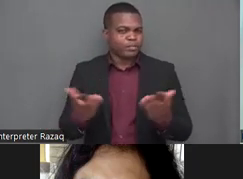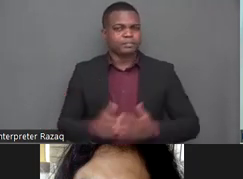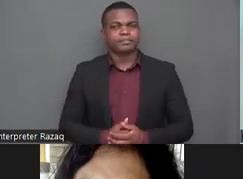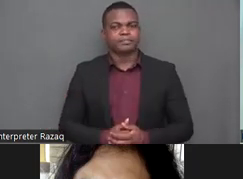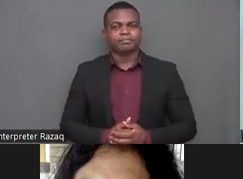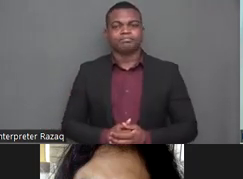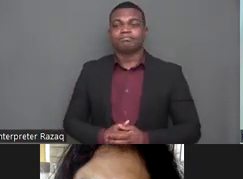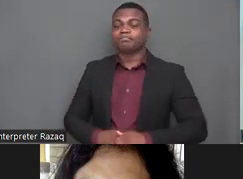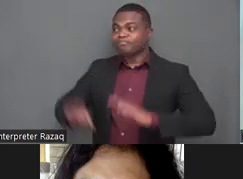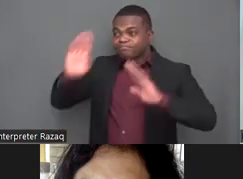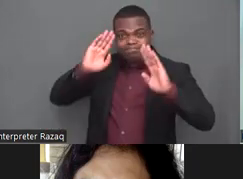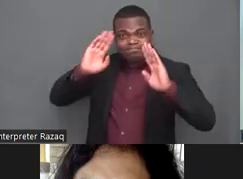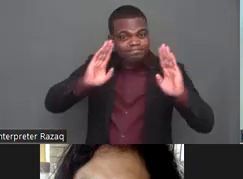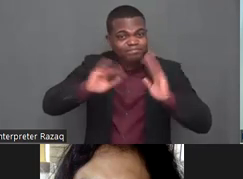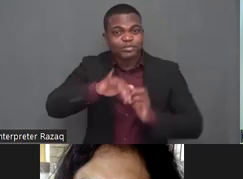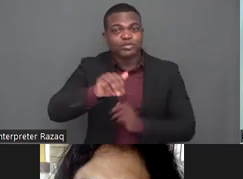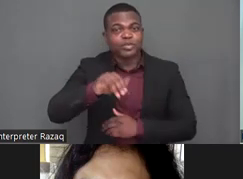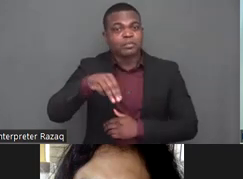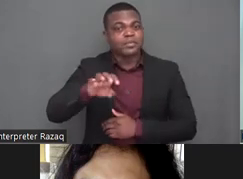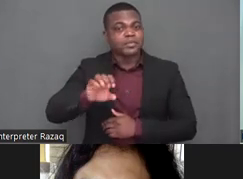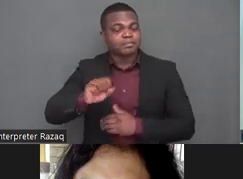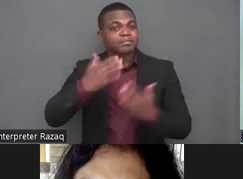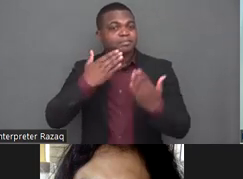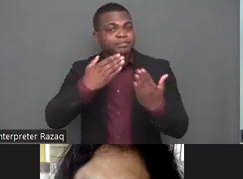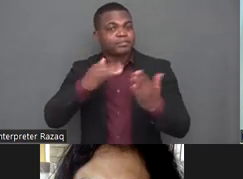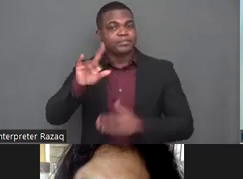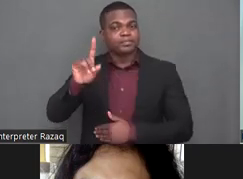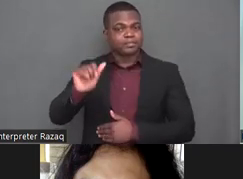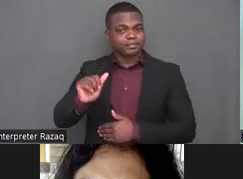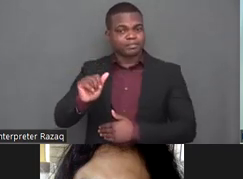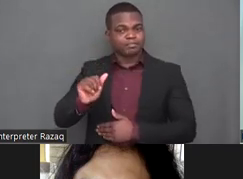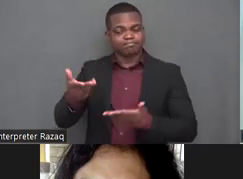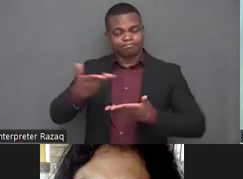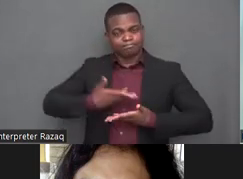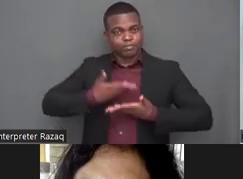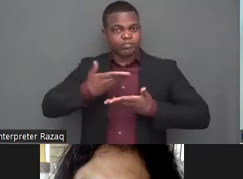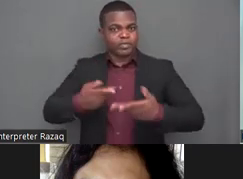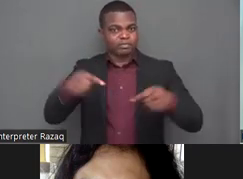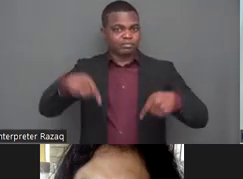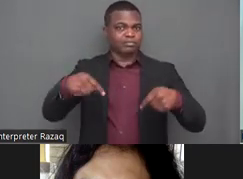uh at the outset i must stress that the state of inclusion regarding technology in classrooms is